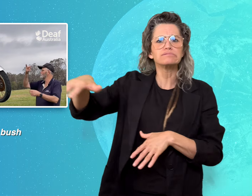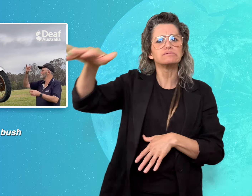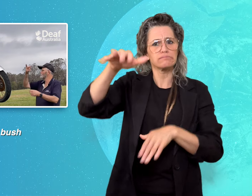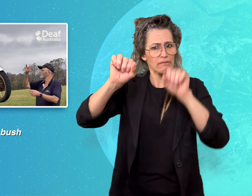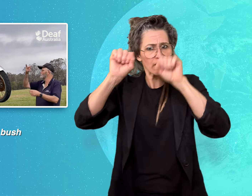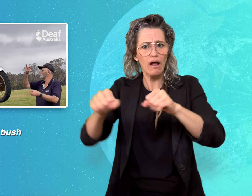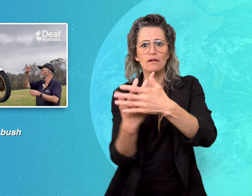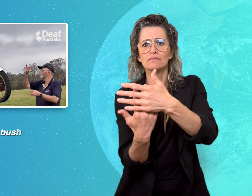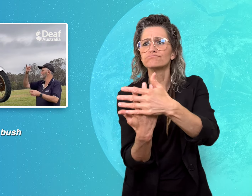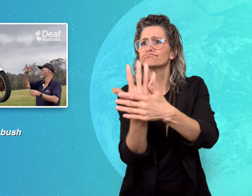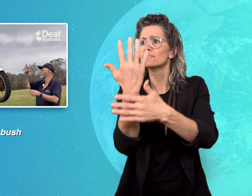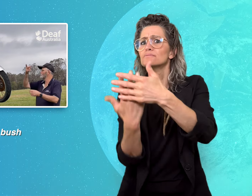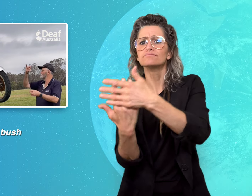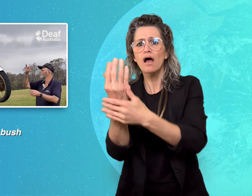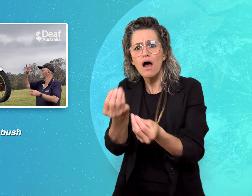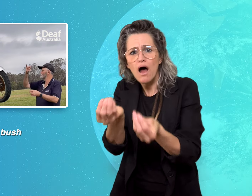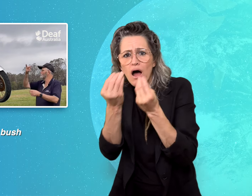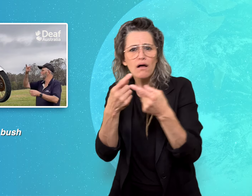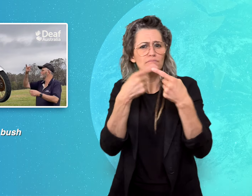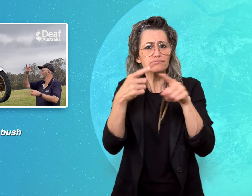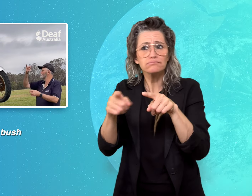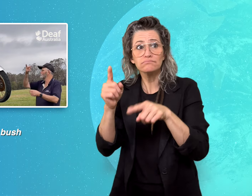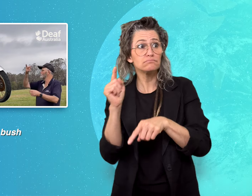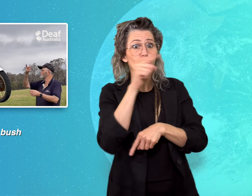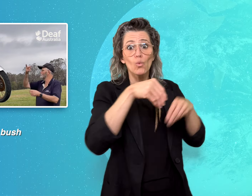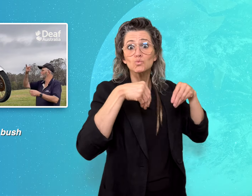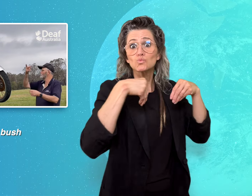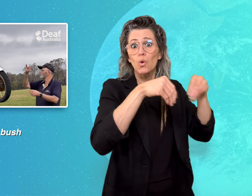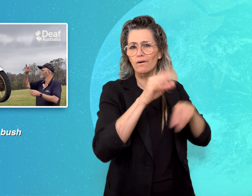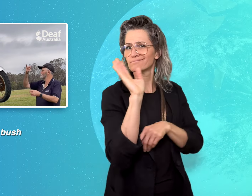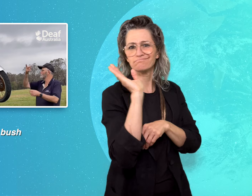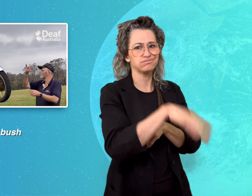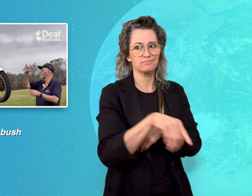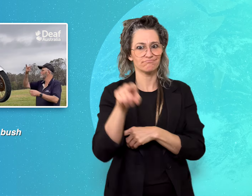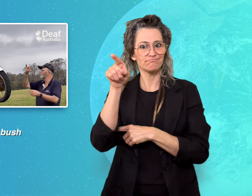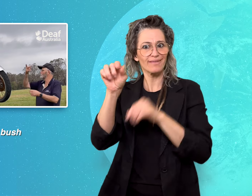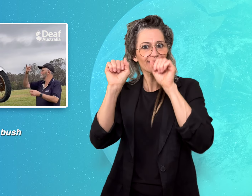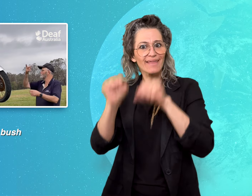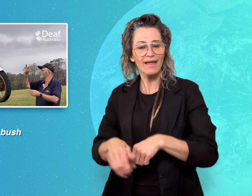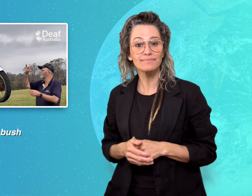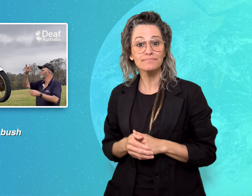were built with 136 doors that were scrapped. Peter says with Chris’